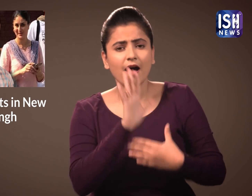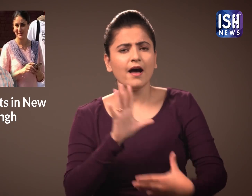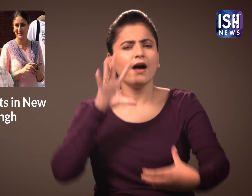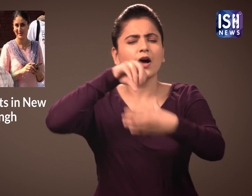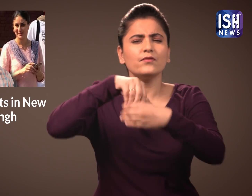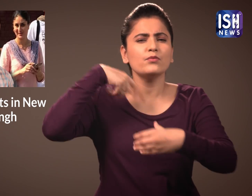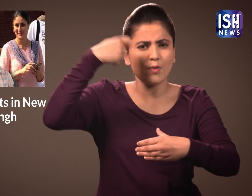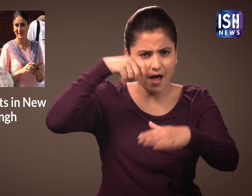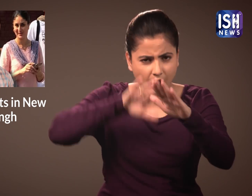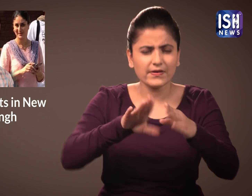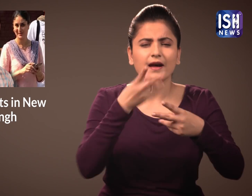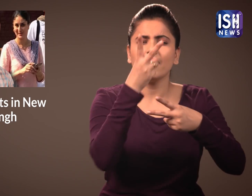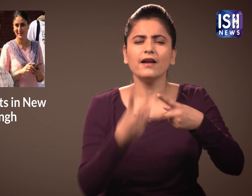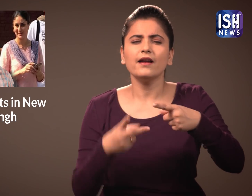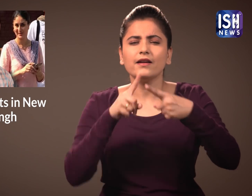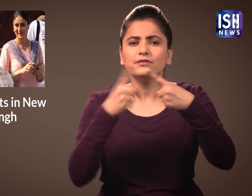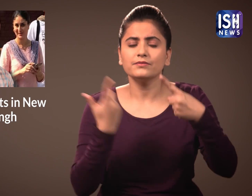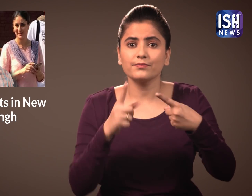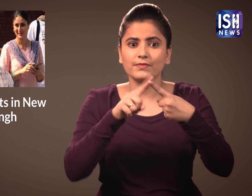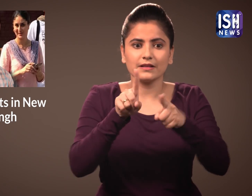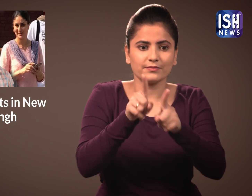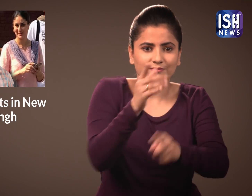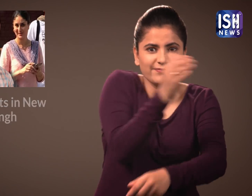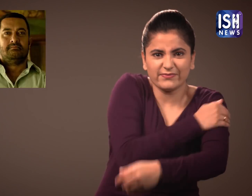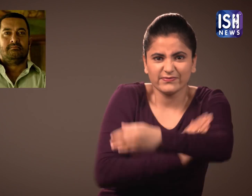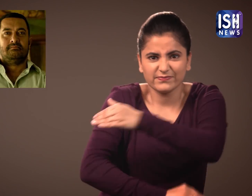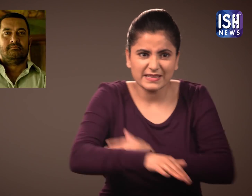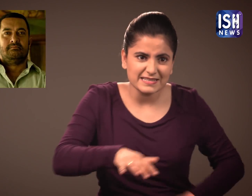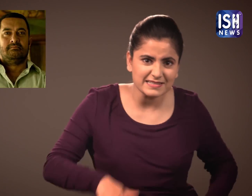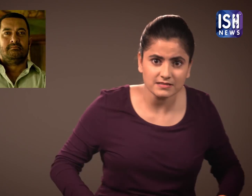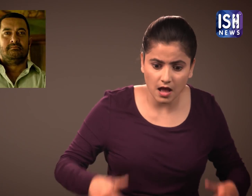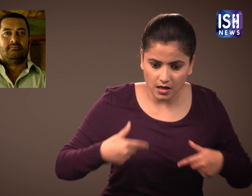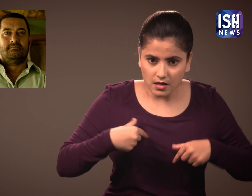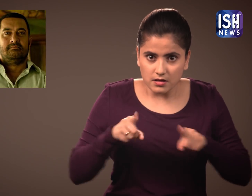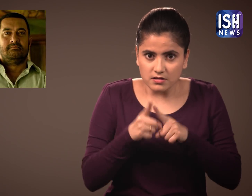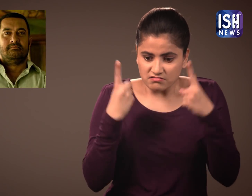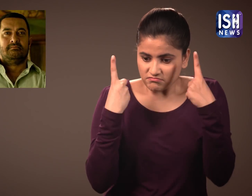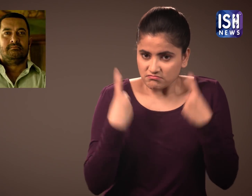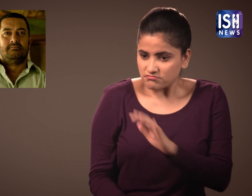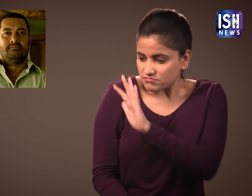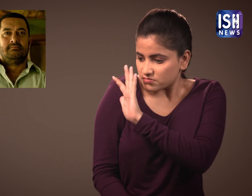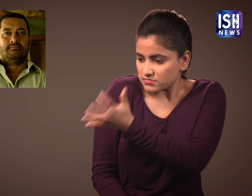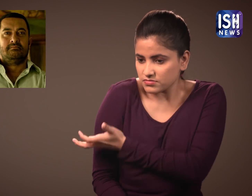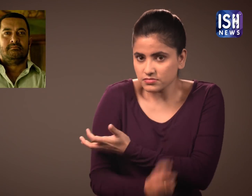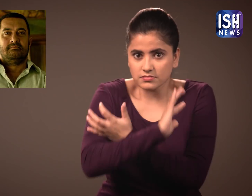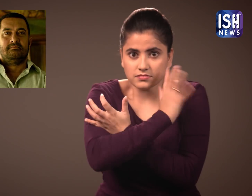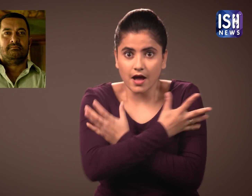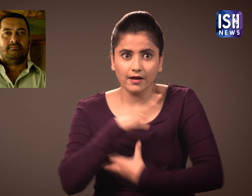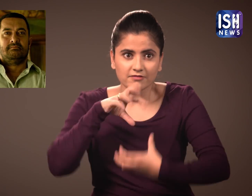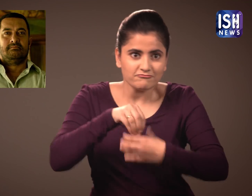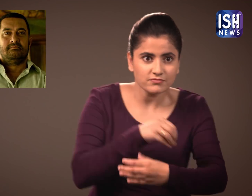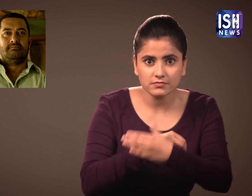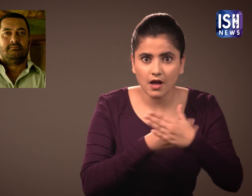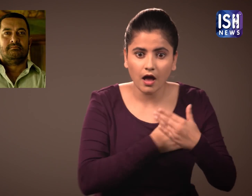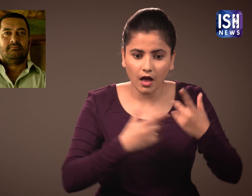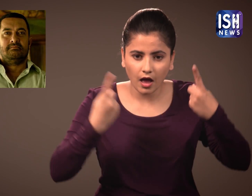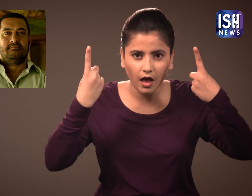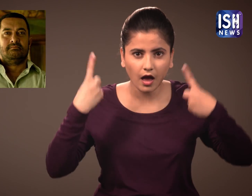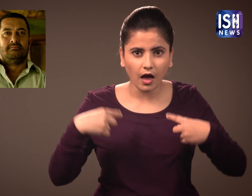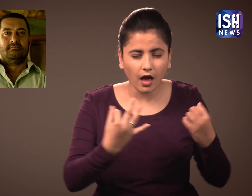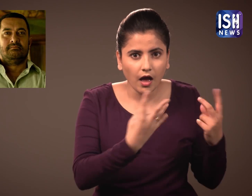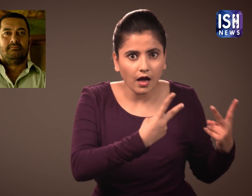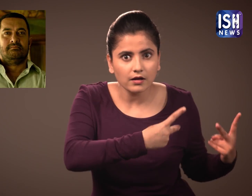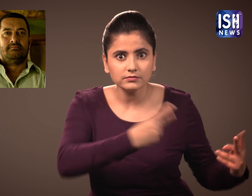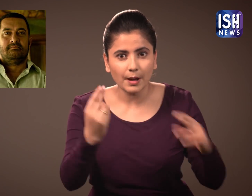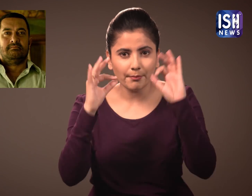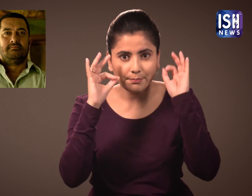He essayed the role of a wrestler where he developed a strong physique to perfectly portray the character.